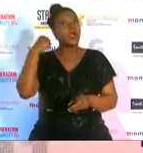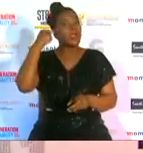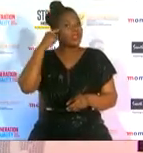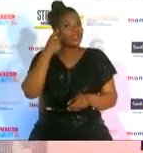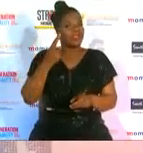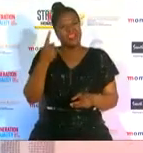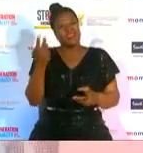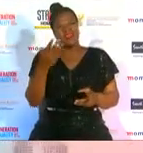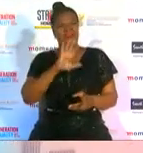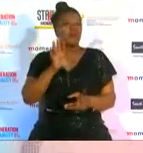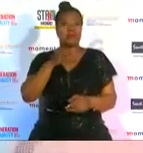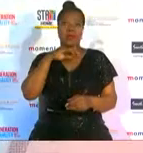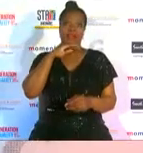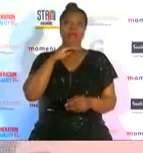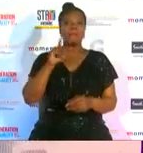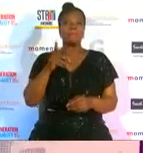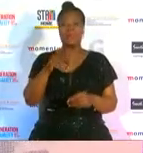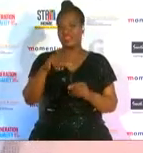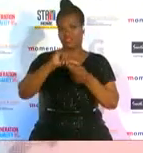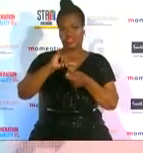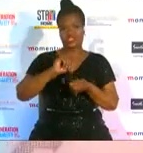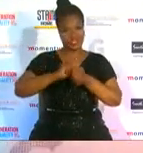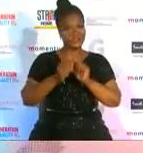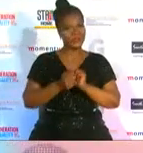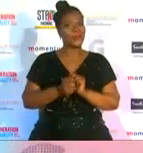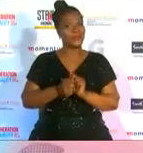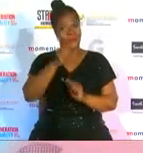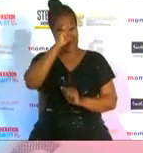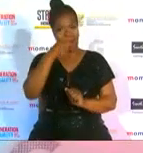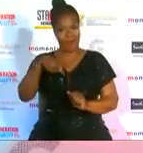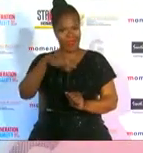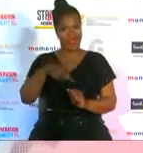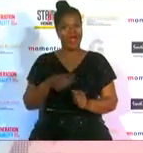know keep doing their best to make sure that they honor us as women in sport in this country and